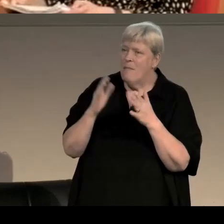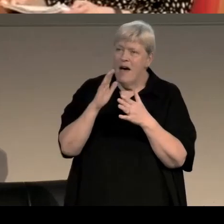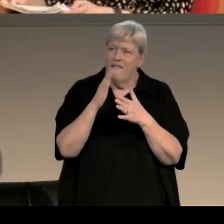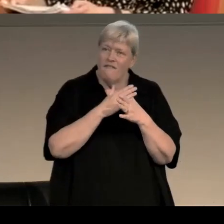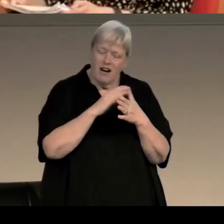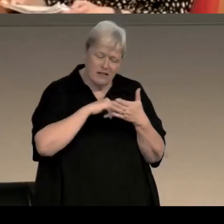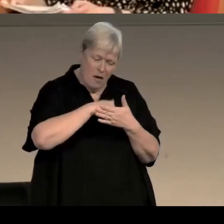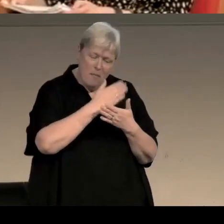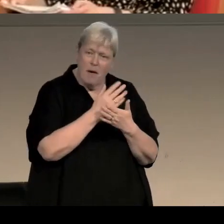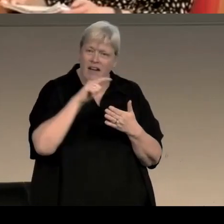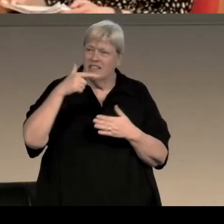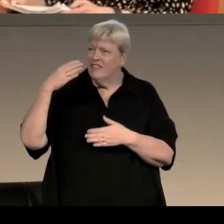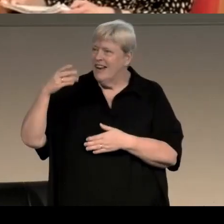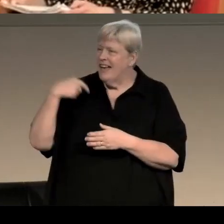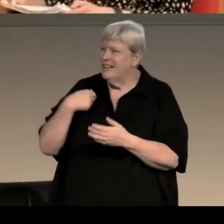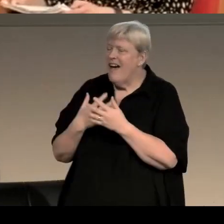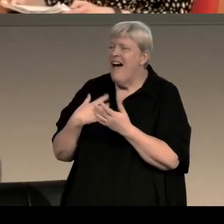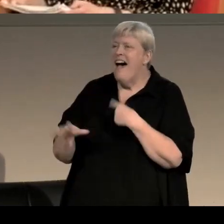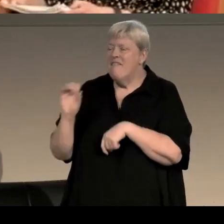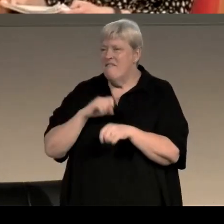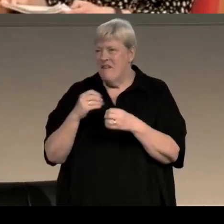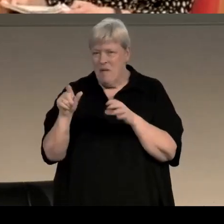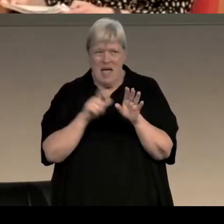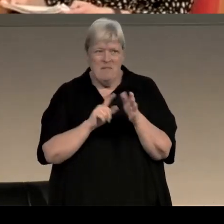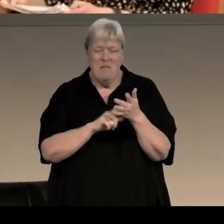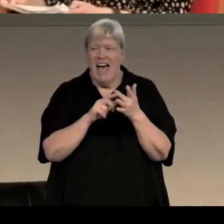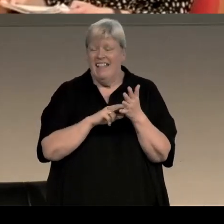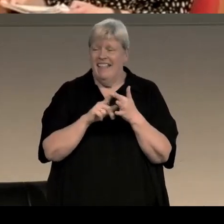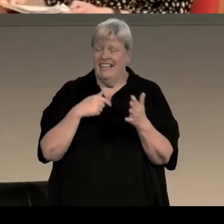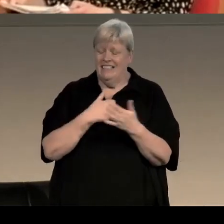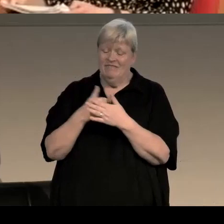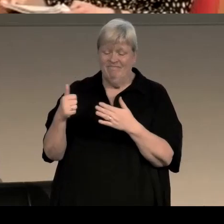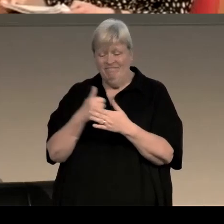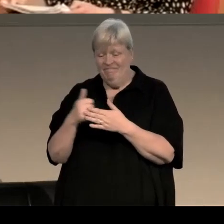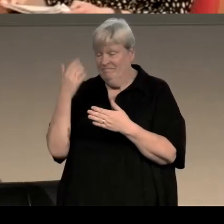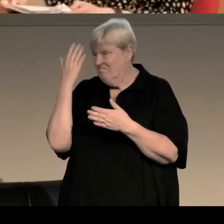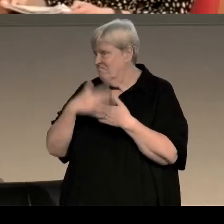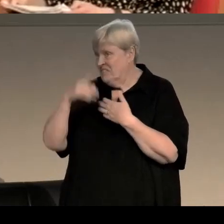and every now and again I'd come across my byline and often on stories I had no recollection of having written,